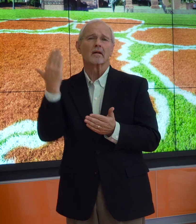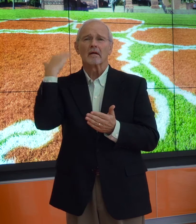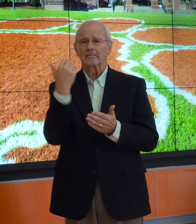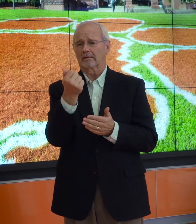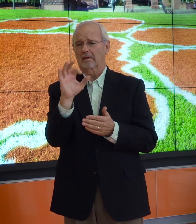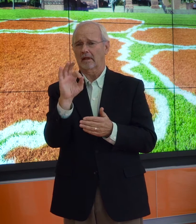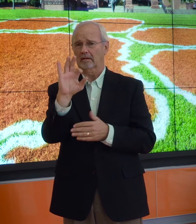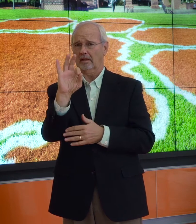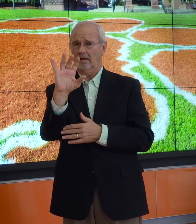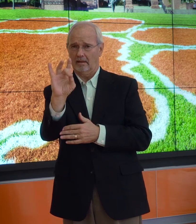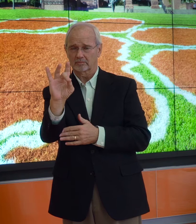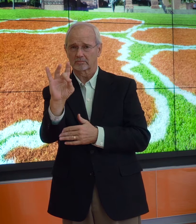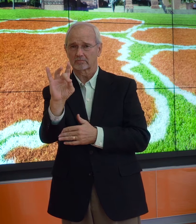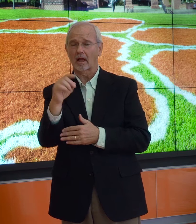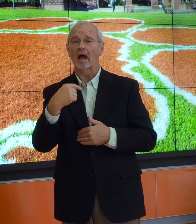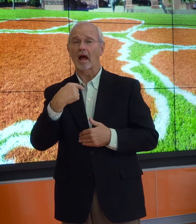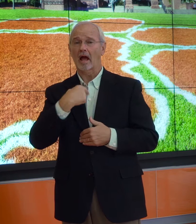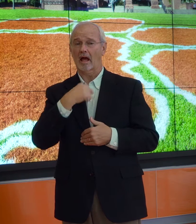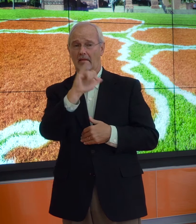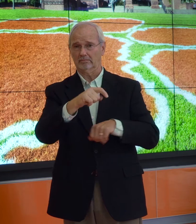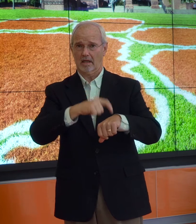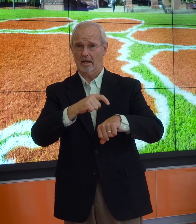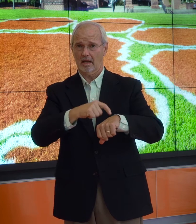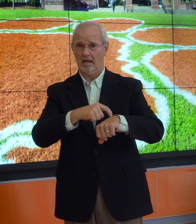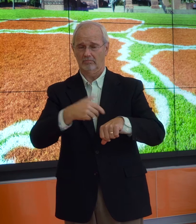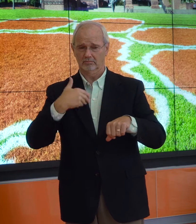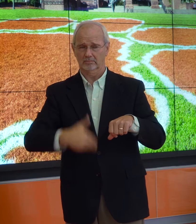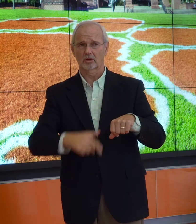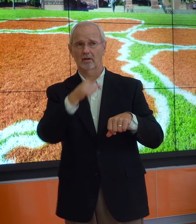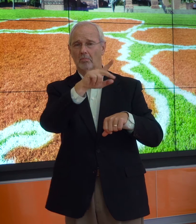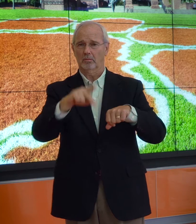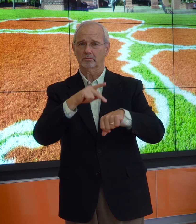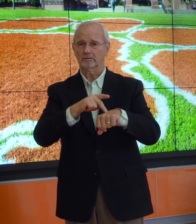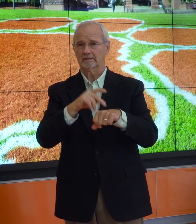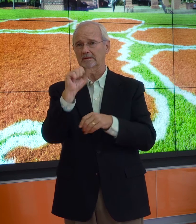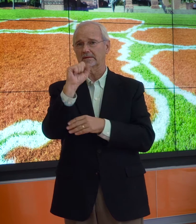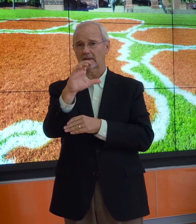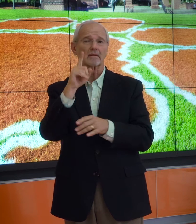In 1998, I was principal at SC School for the Deaf.